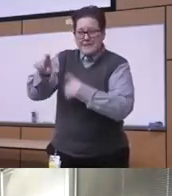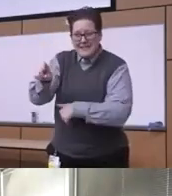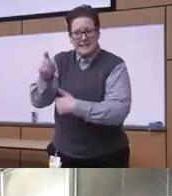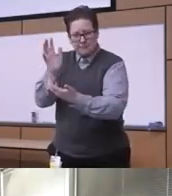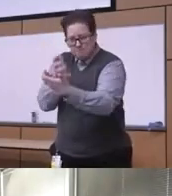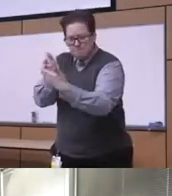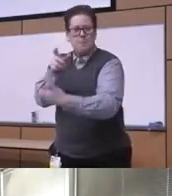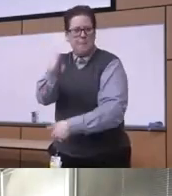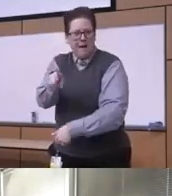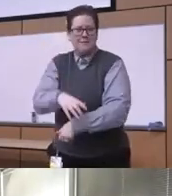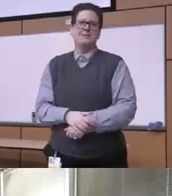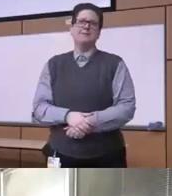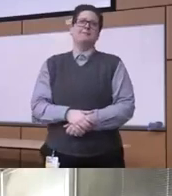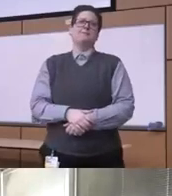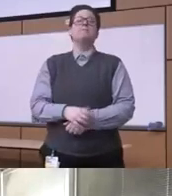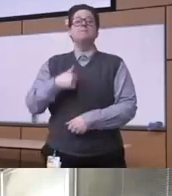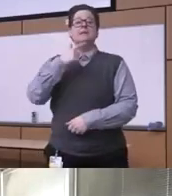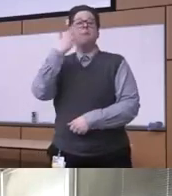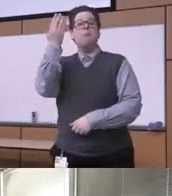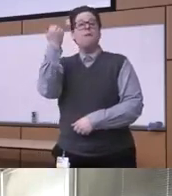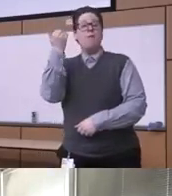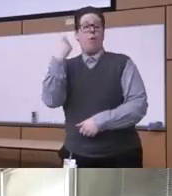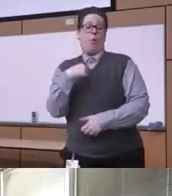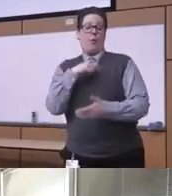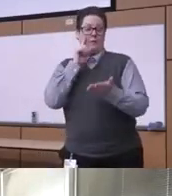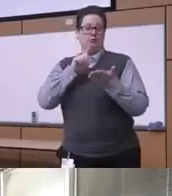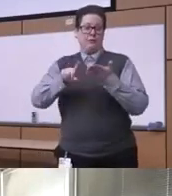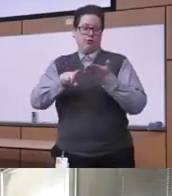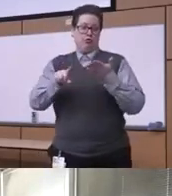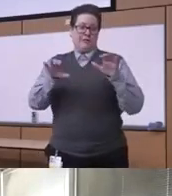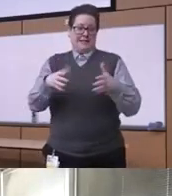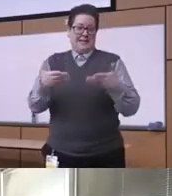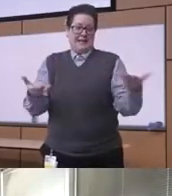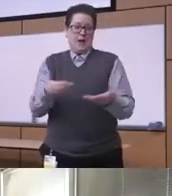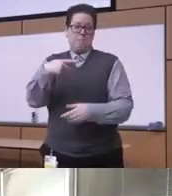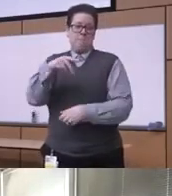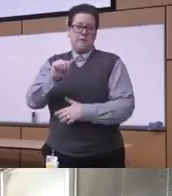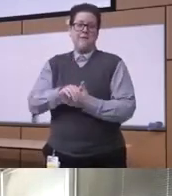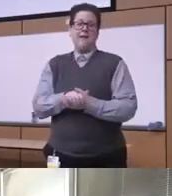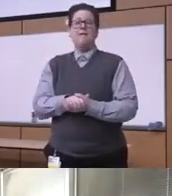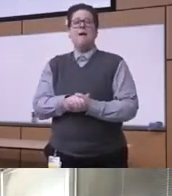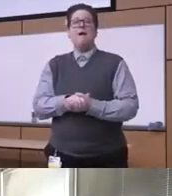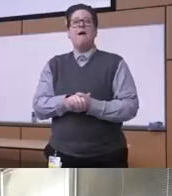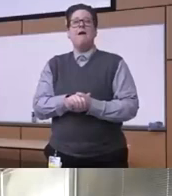you earlier in our study that we did basically here in Allegheny County is that you know also